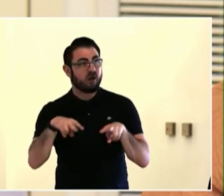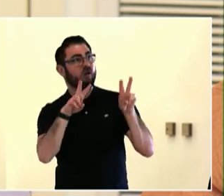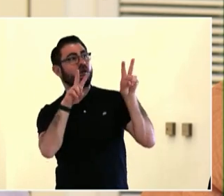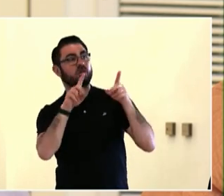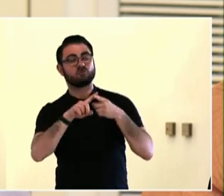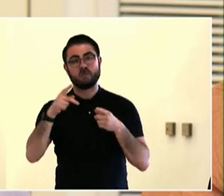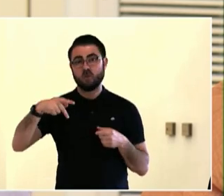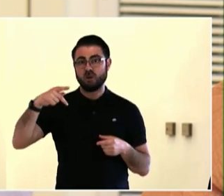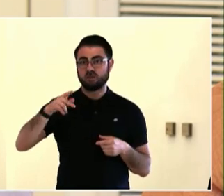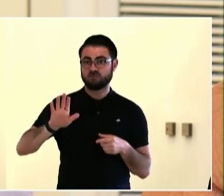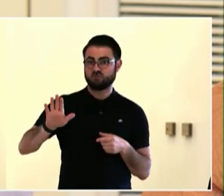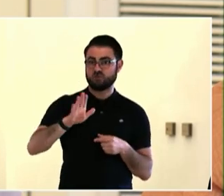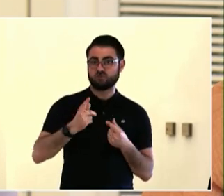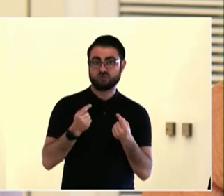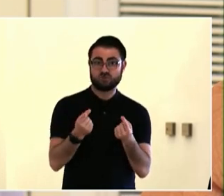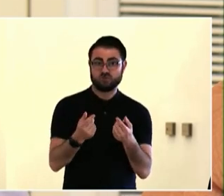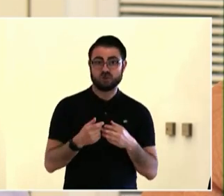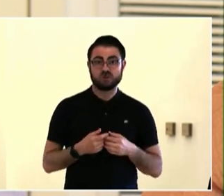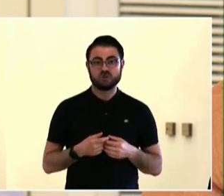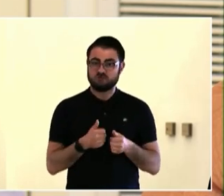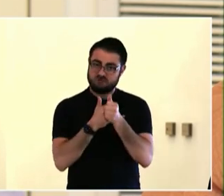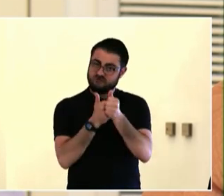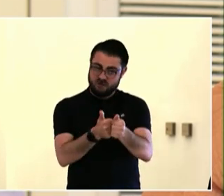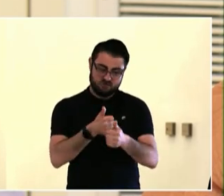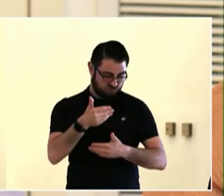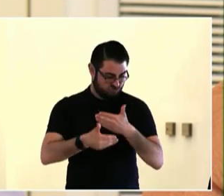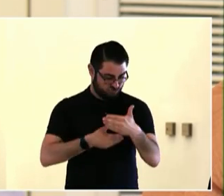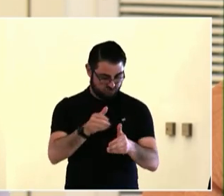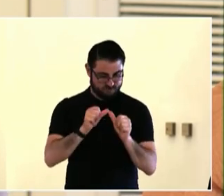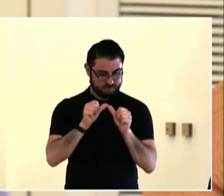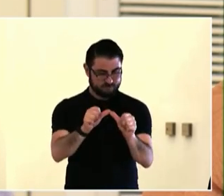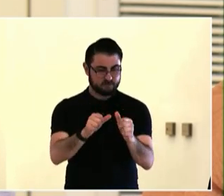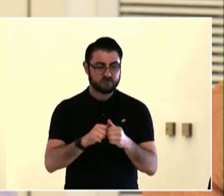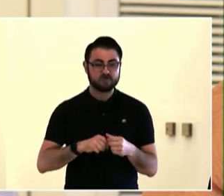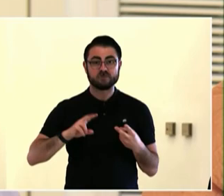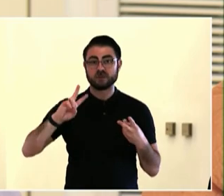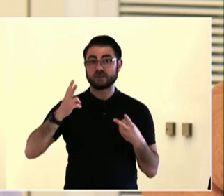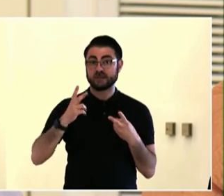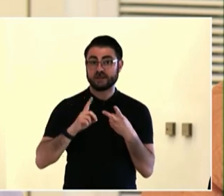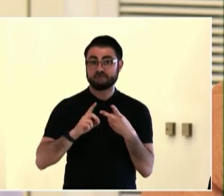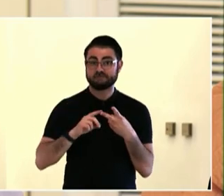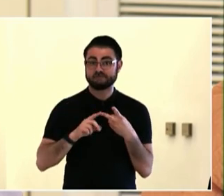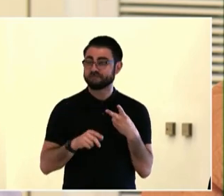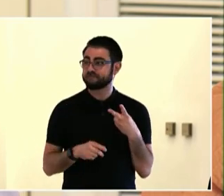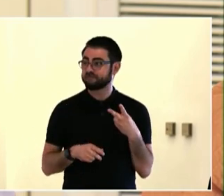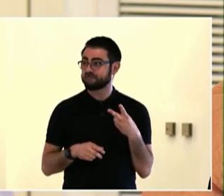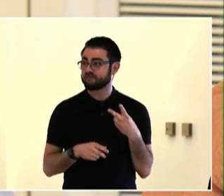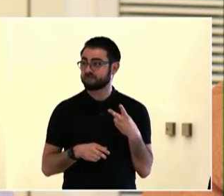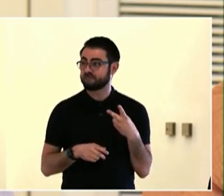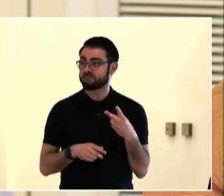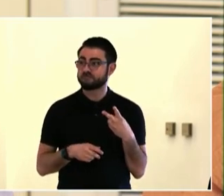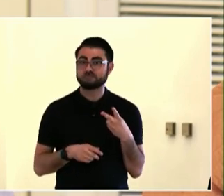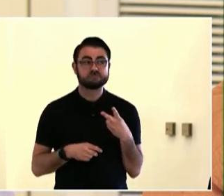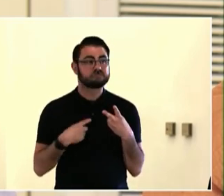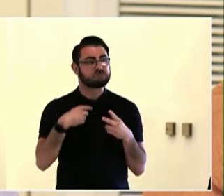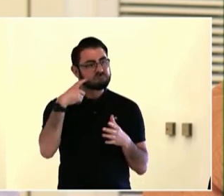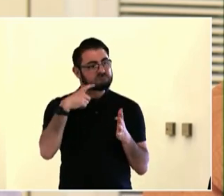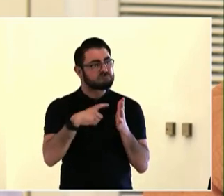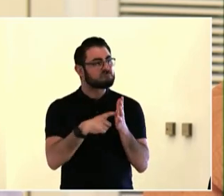So we do have one online participant. So please appreciate that as well, and whichever table would like to go first, come join us.